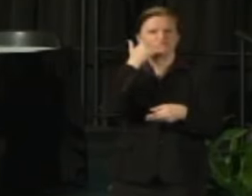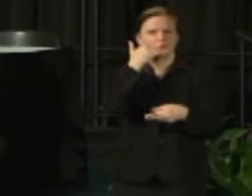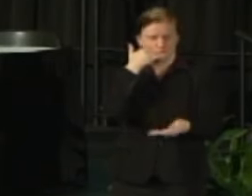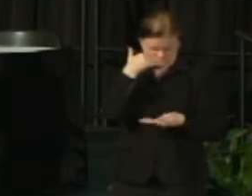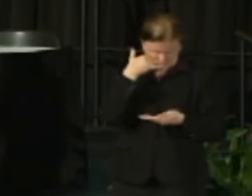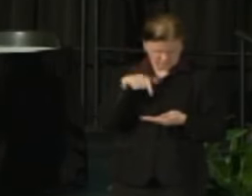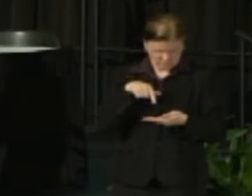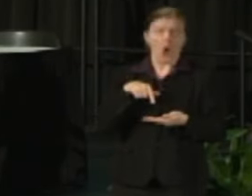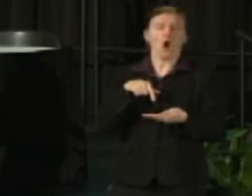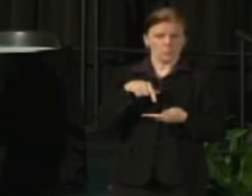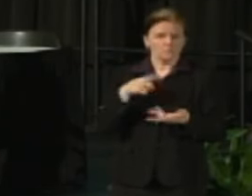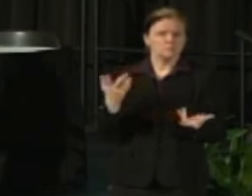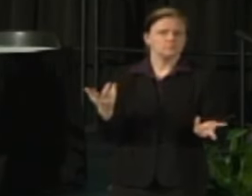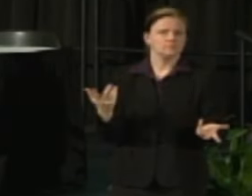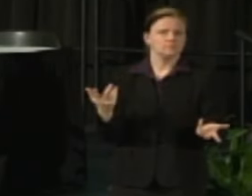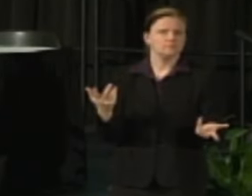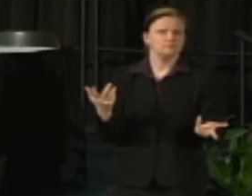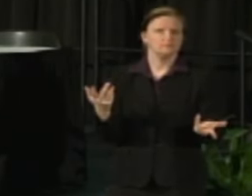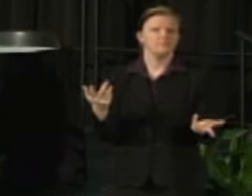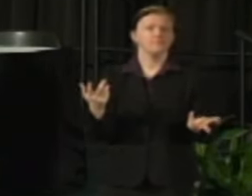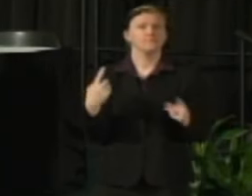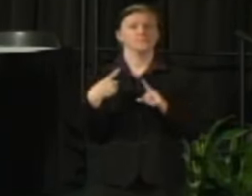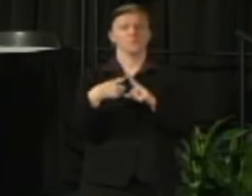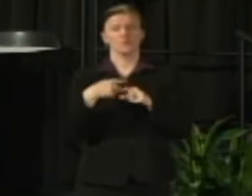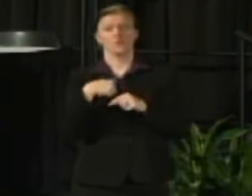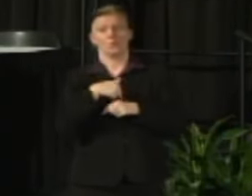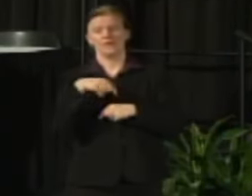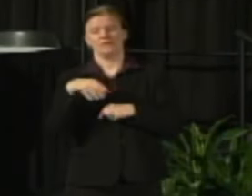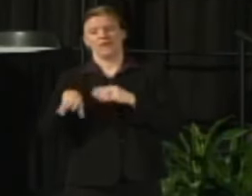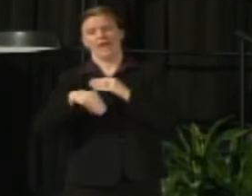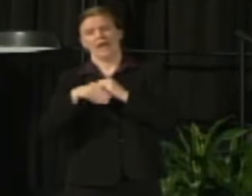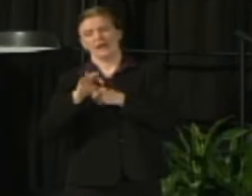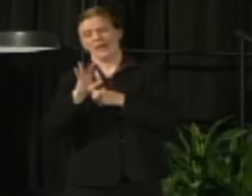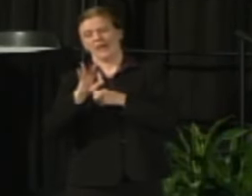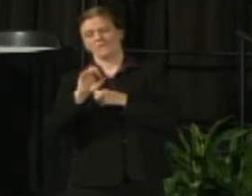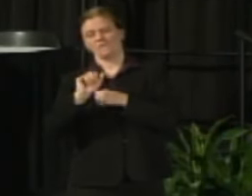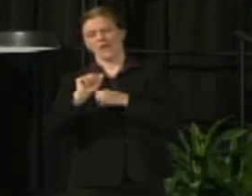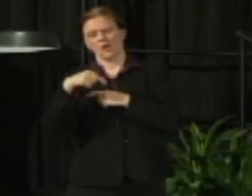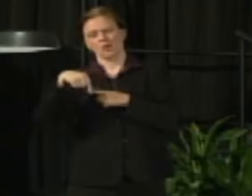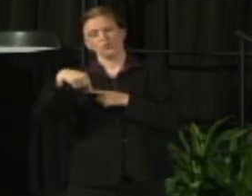Very importantly we've added an FAQ section that will allow you to be able